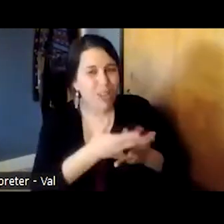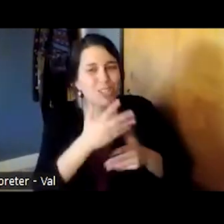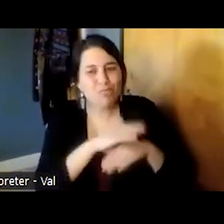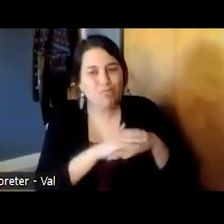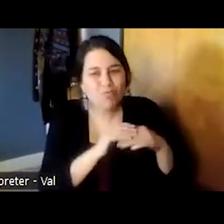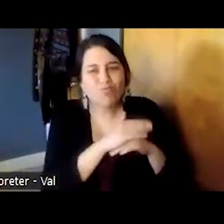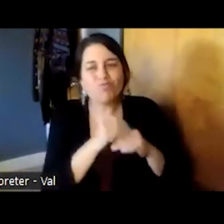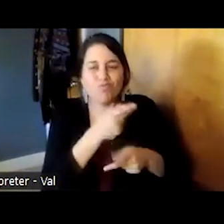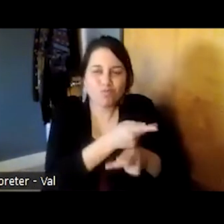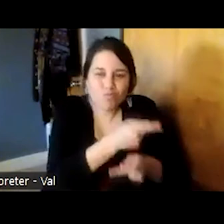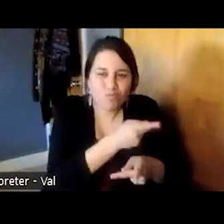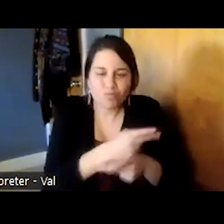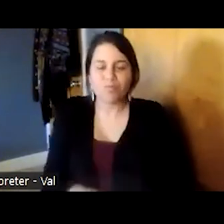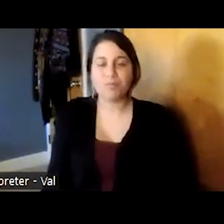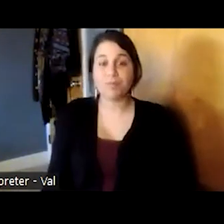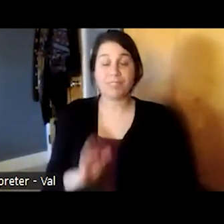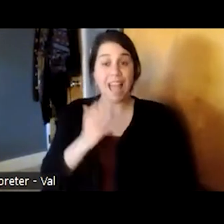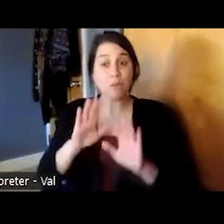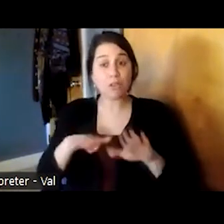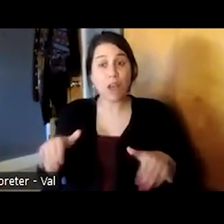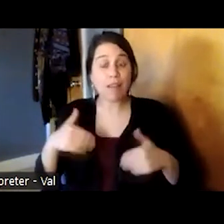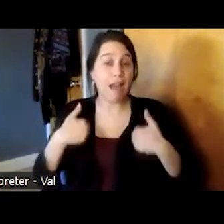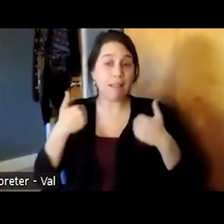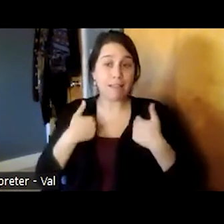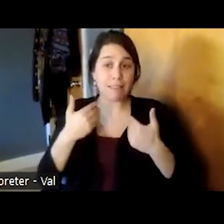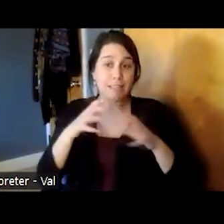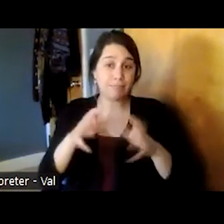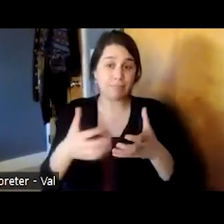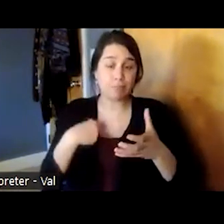division we see young children in almost all of our locations from our large mental health